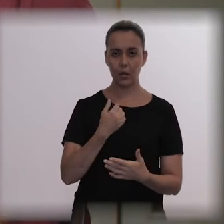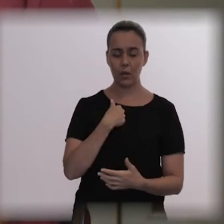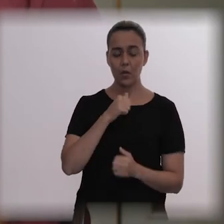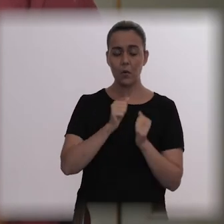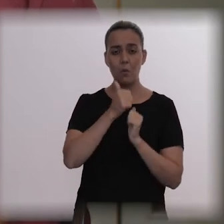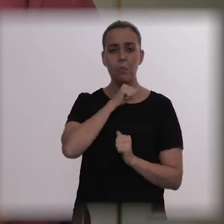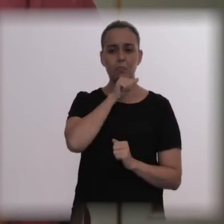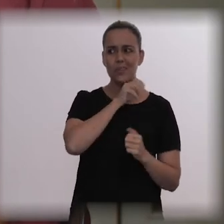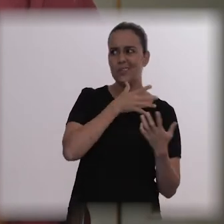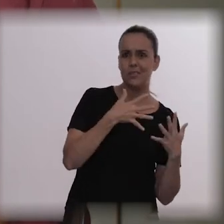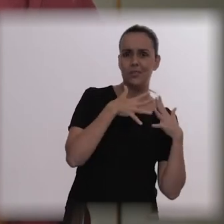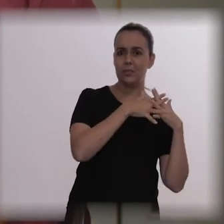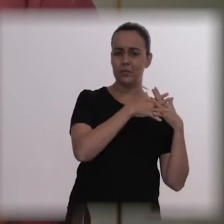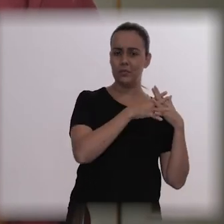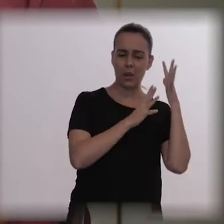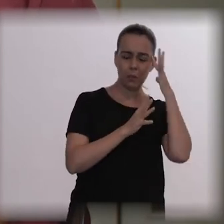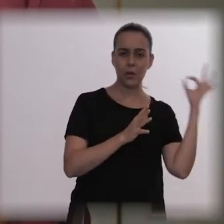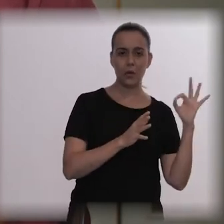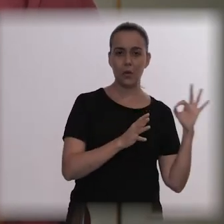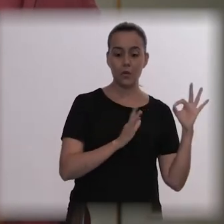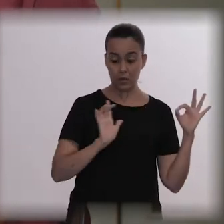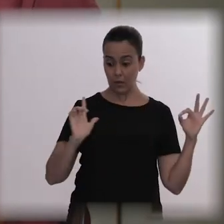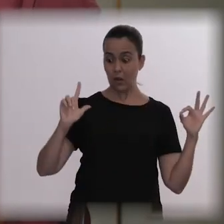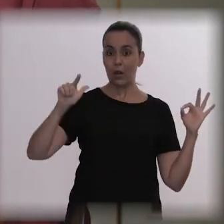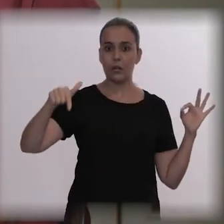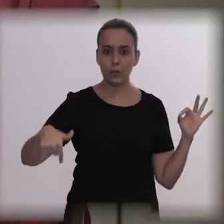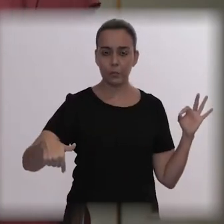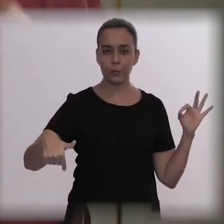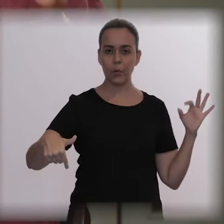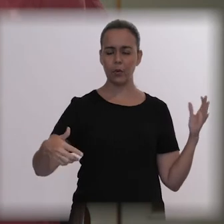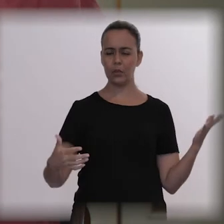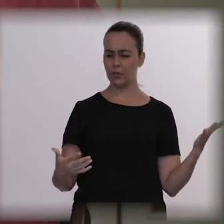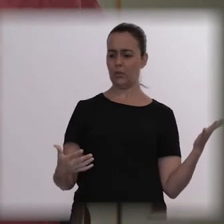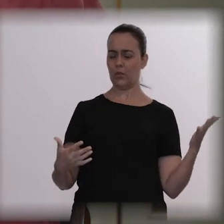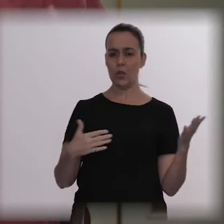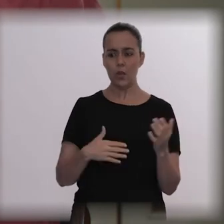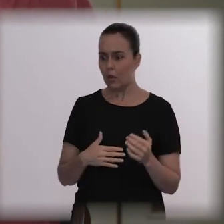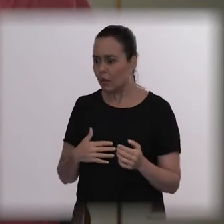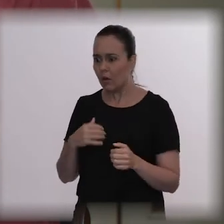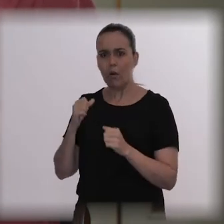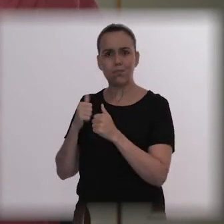And then, from this moment on we were after him, trying not to embarrass him